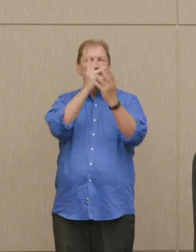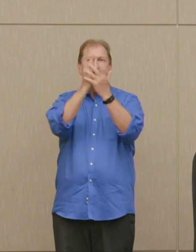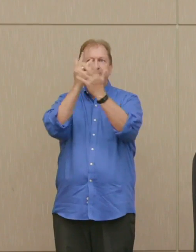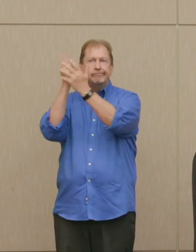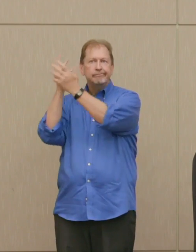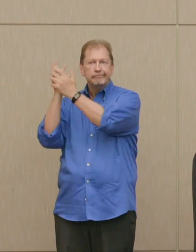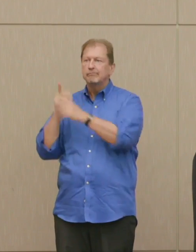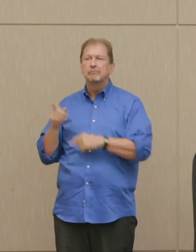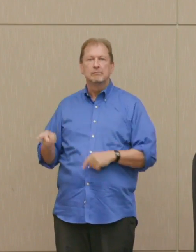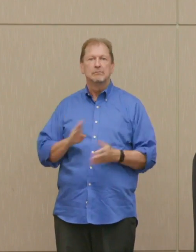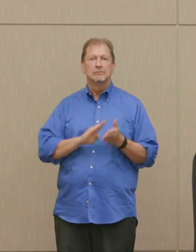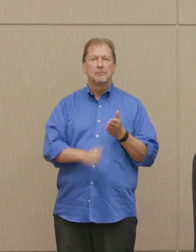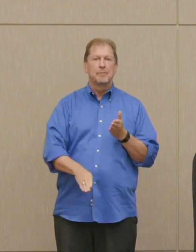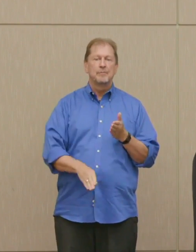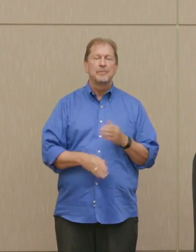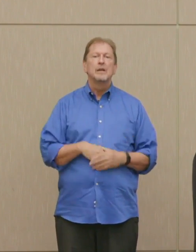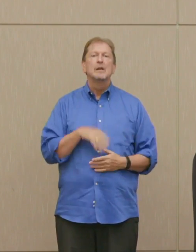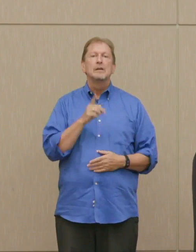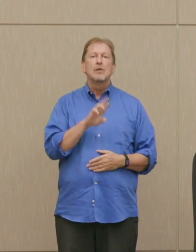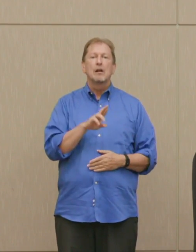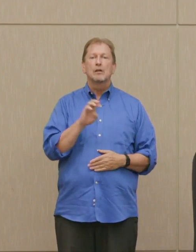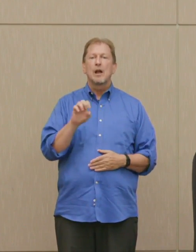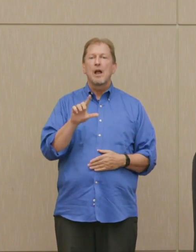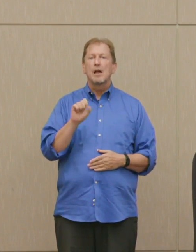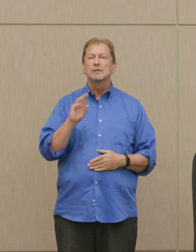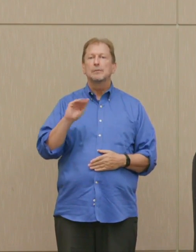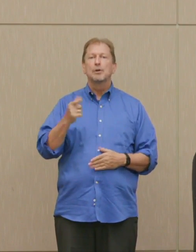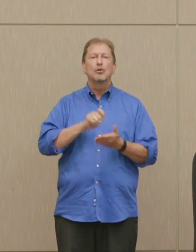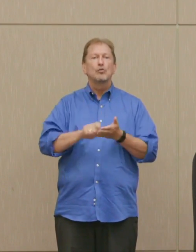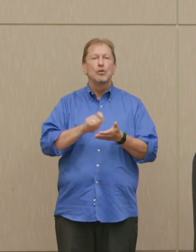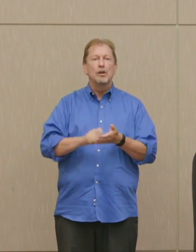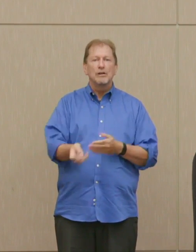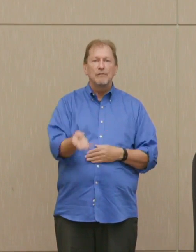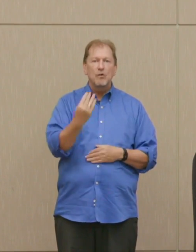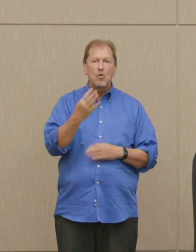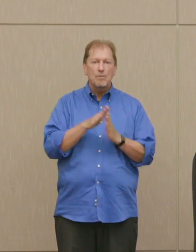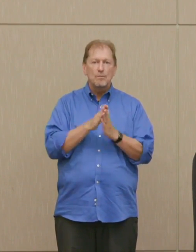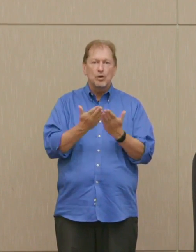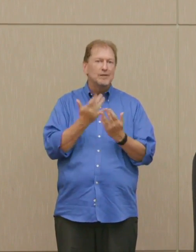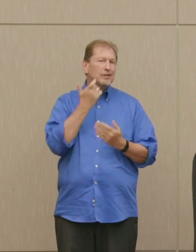Dr. Poser: Dr. Ellsberg is the author of four books, including his most recent on the topic